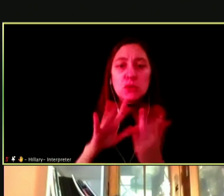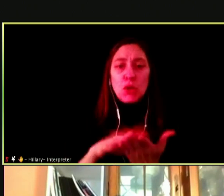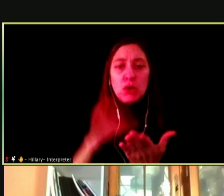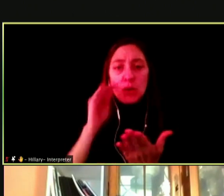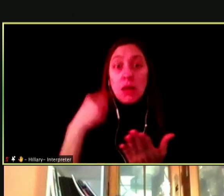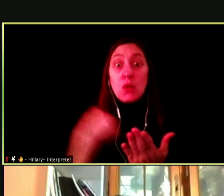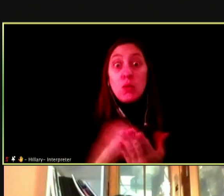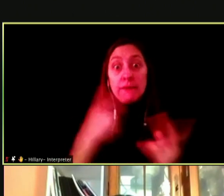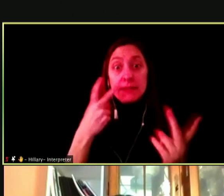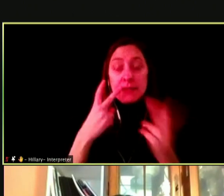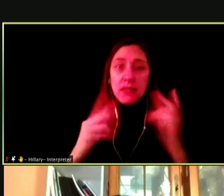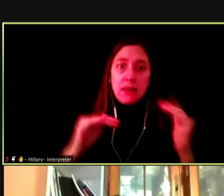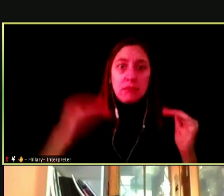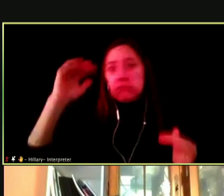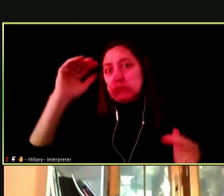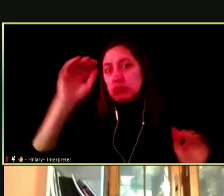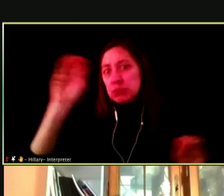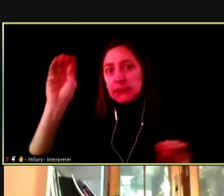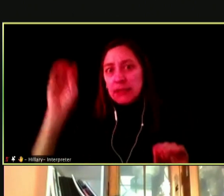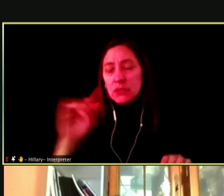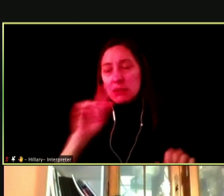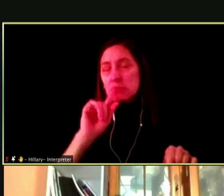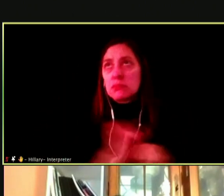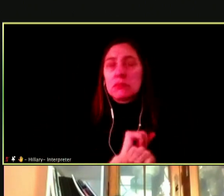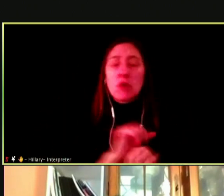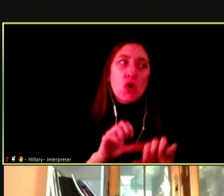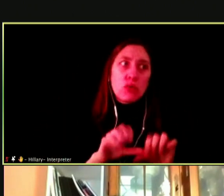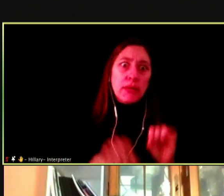RATES AND IT IS HEARTBREAKING.